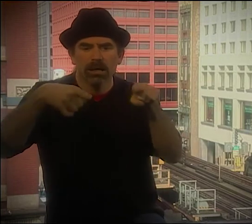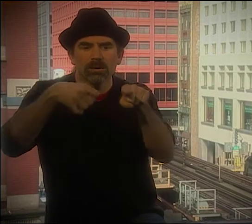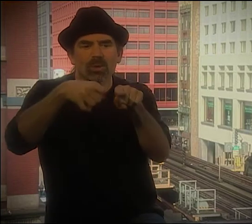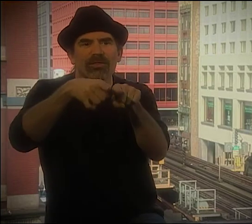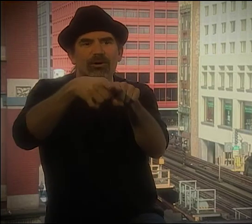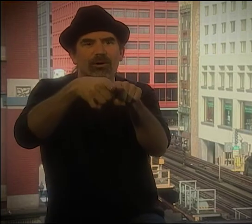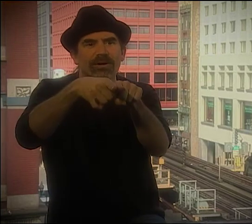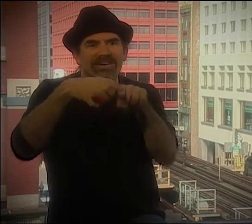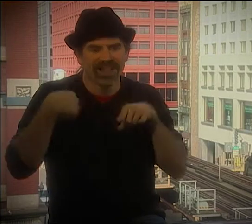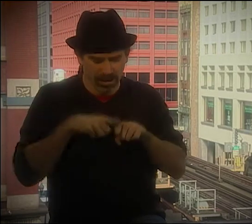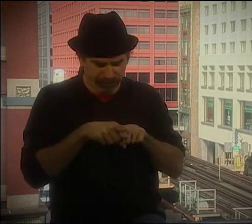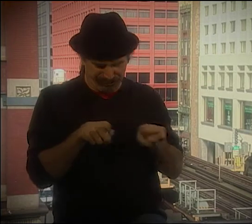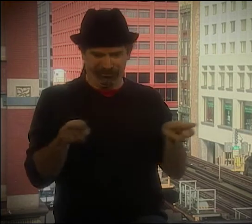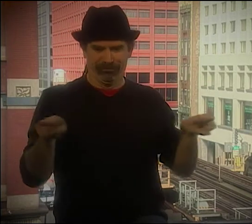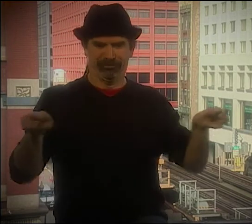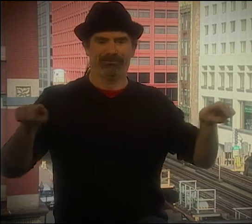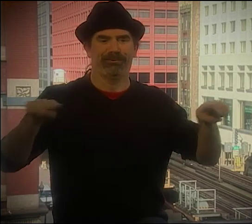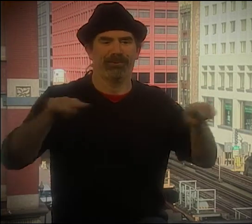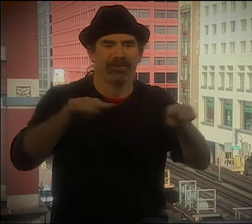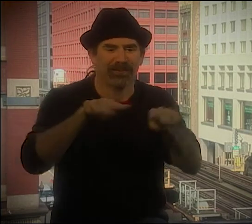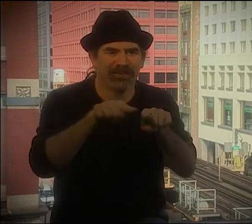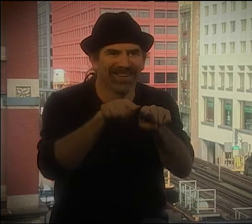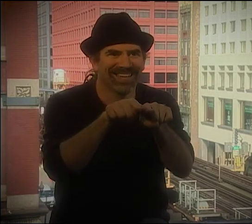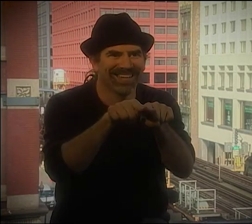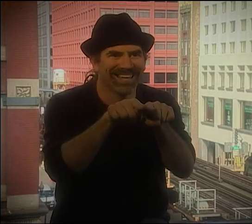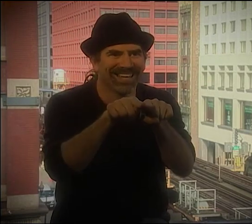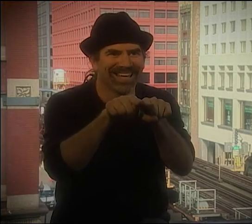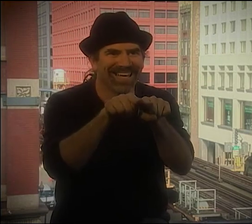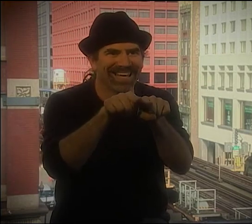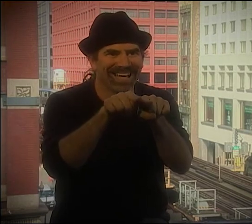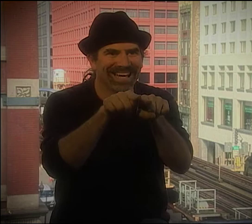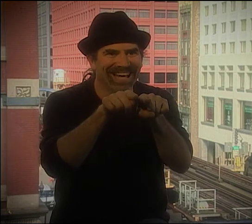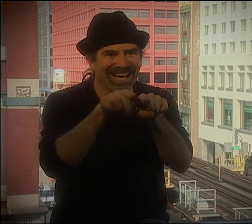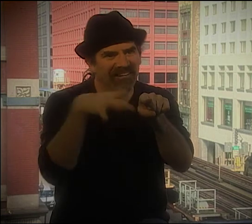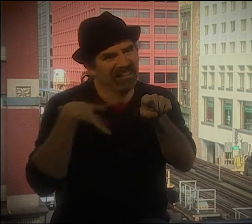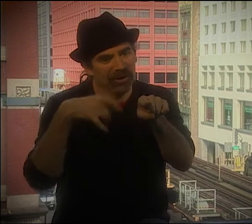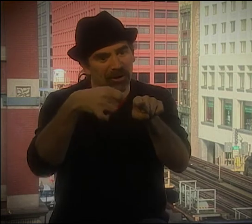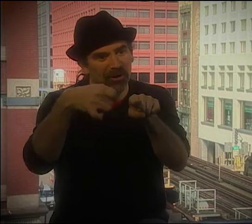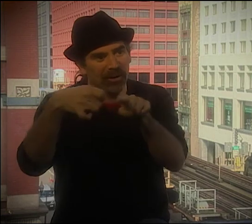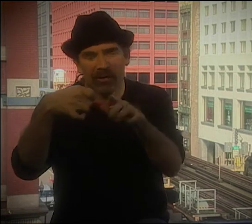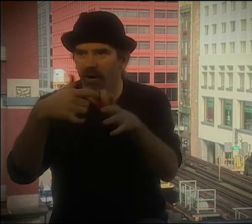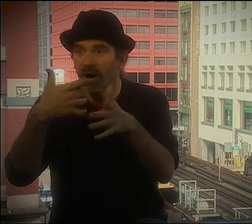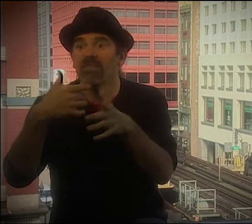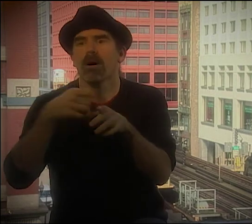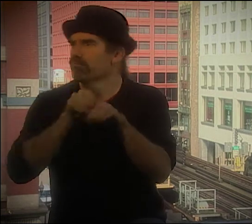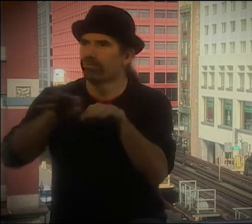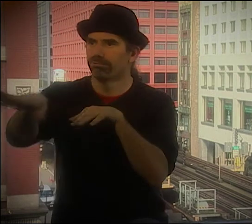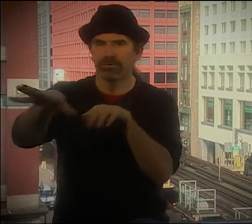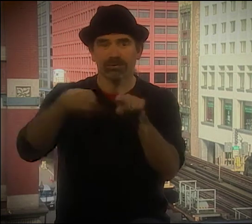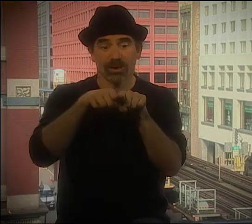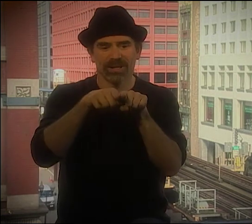THEY STILL HAVE THE OLD SCHOOL, AND THEY'RE KIND OF BRINGING IT BACK TOGETHER.